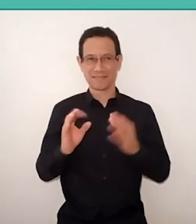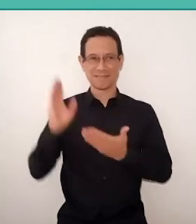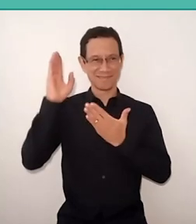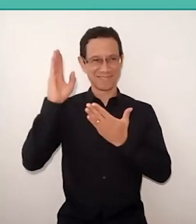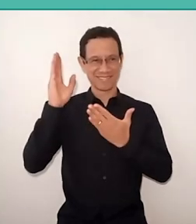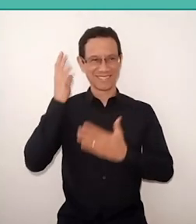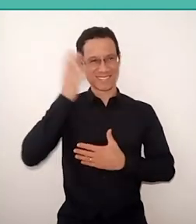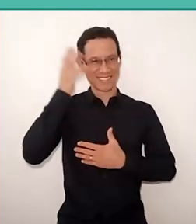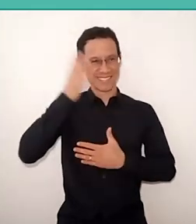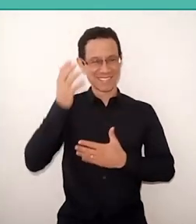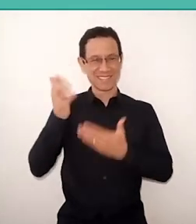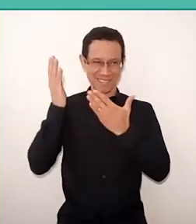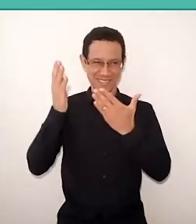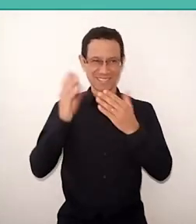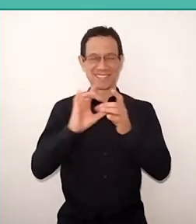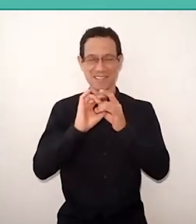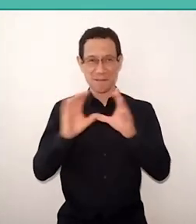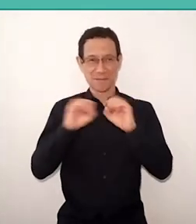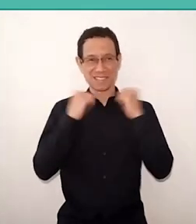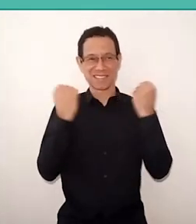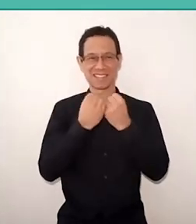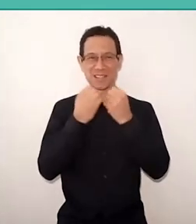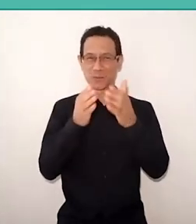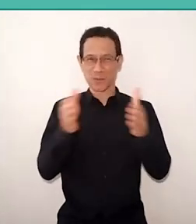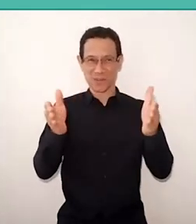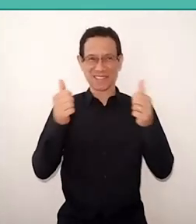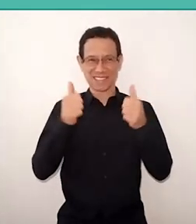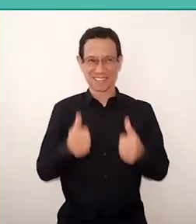And an excellent seminar for each one of us.